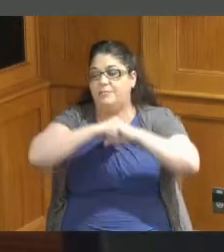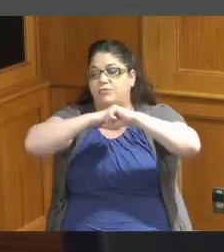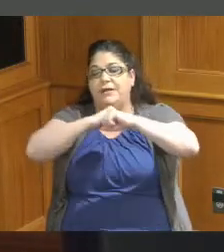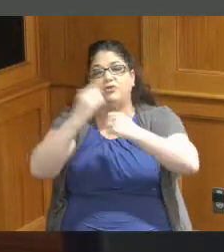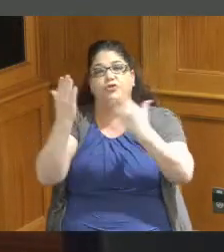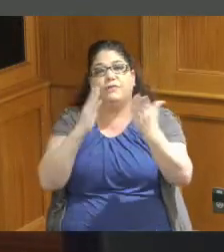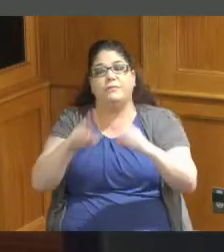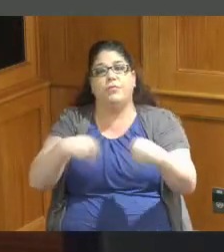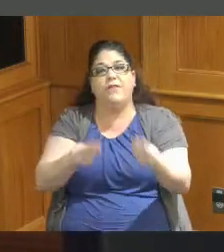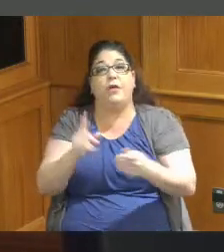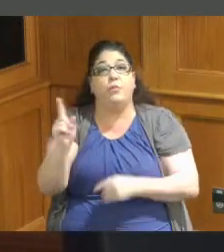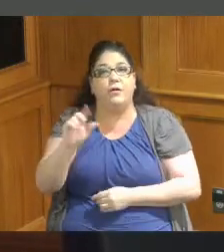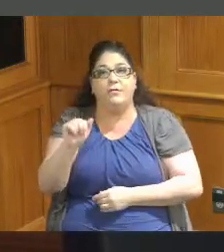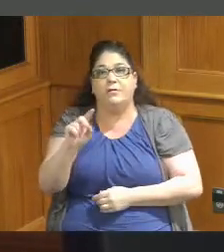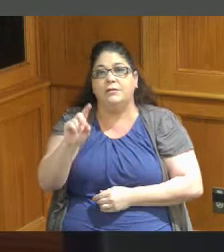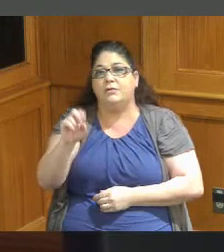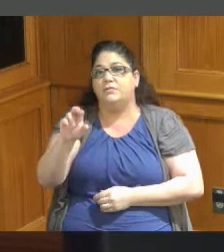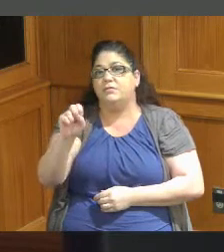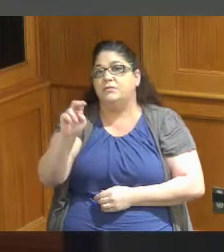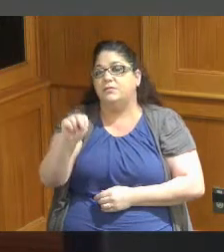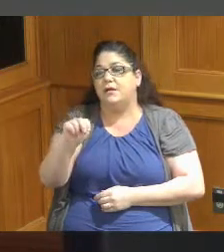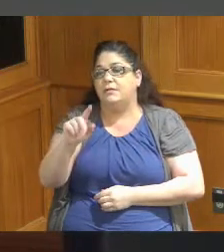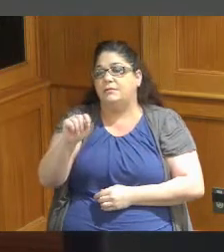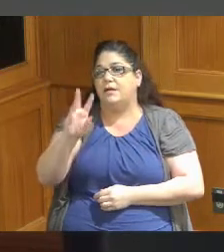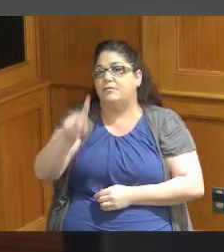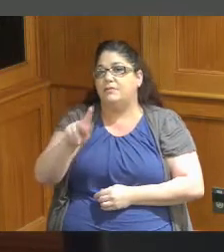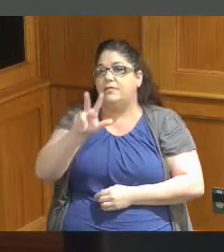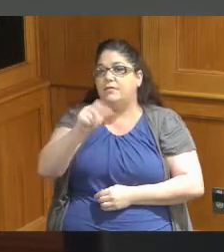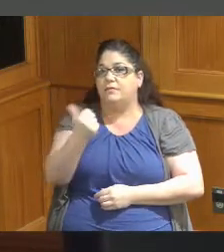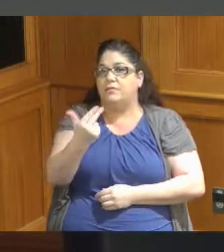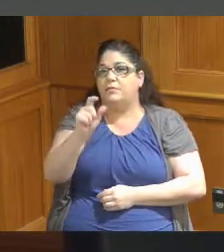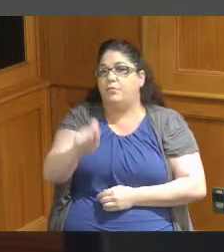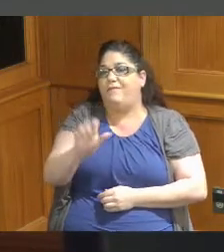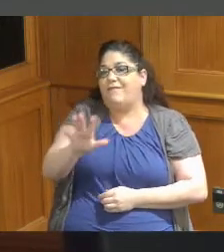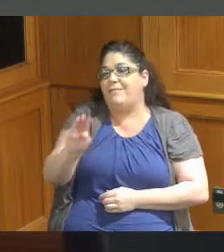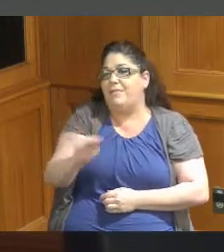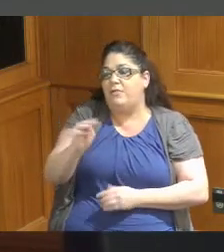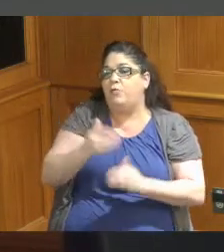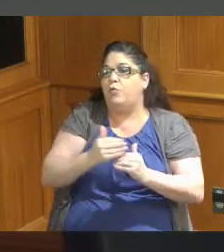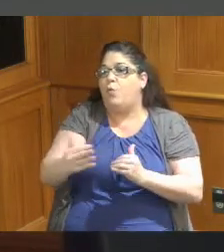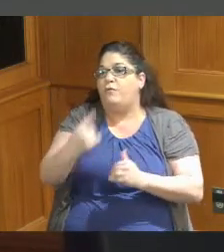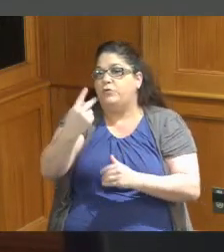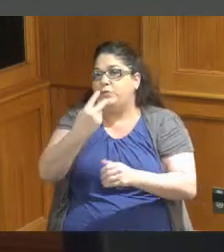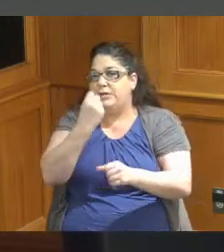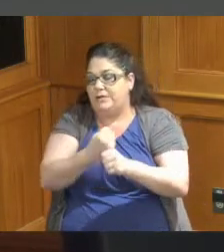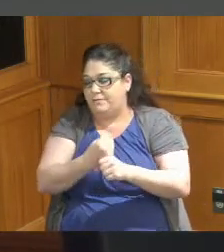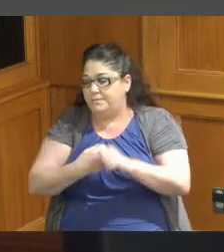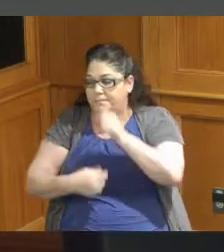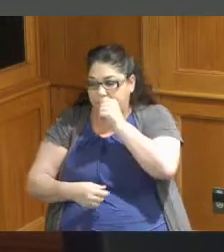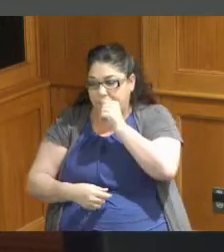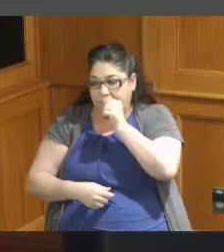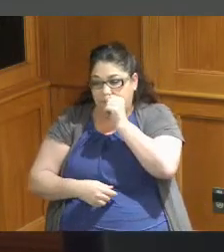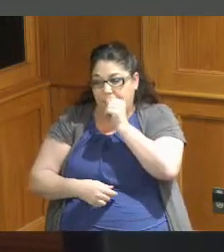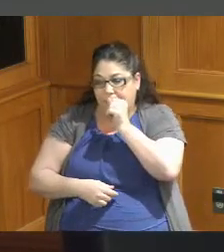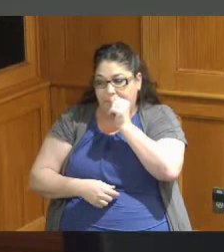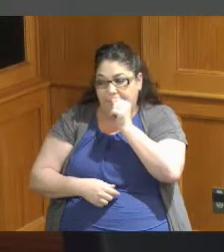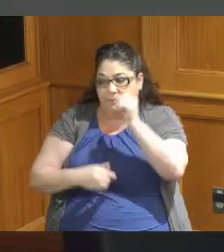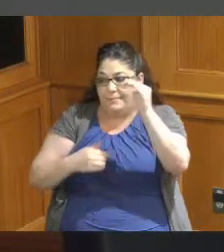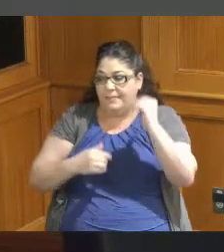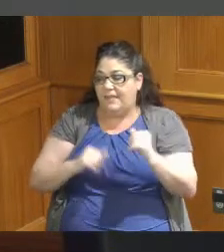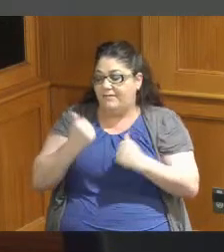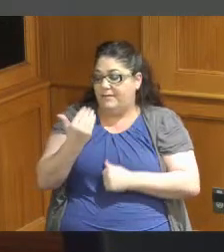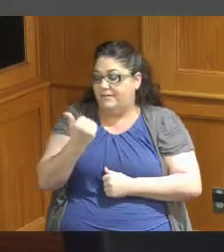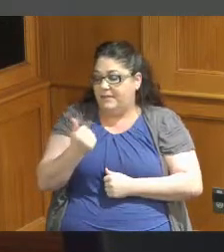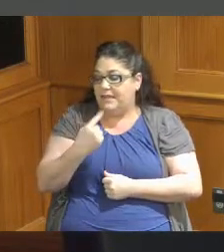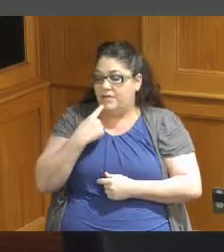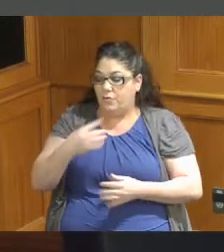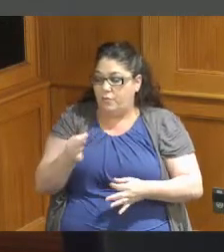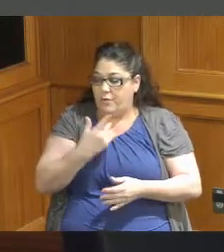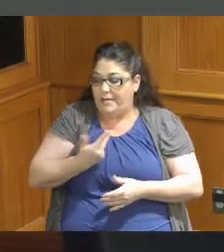at 13 3.5 million over two years this is there is item number 15 is a resolution of a contract